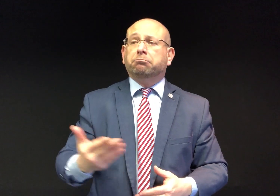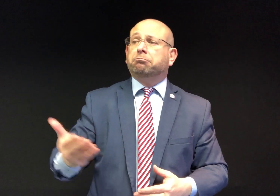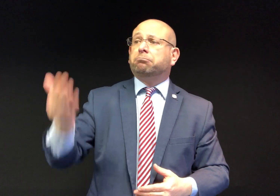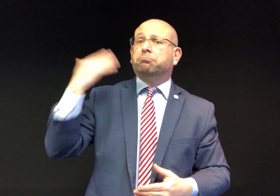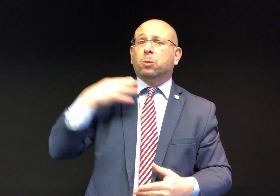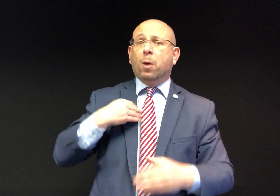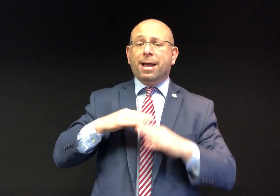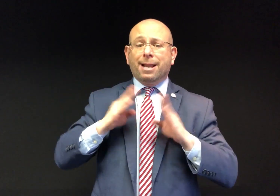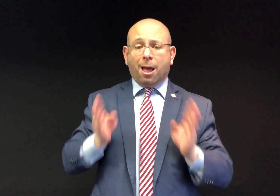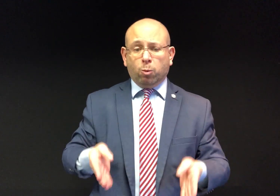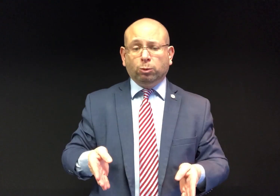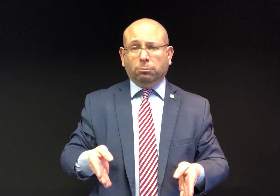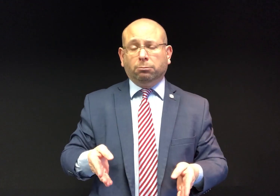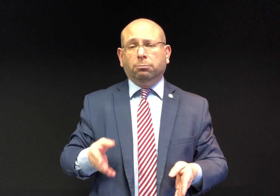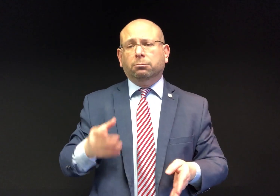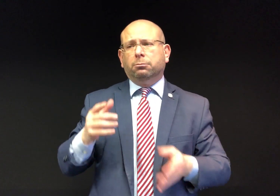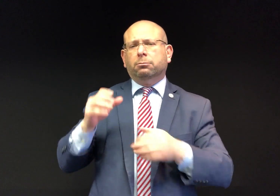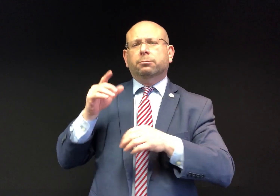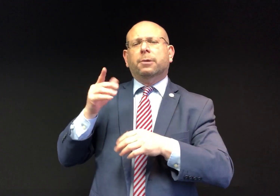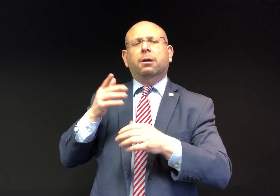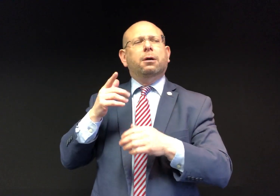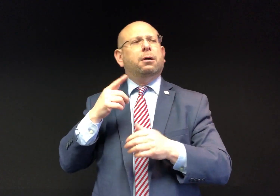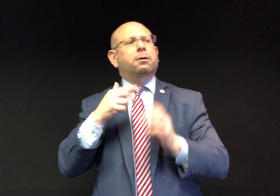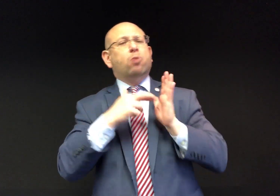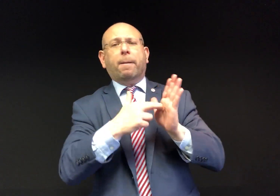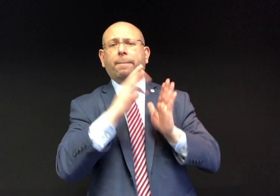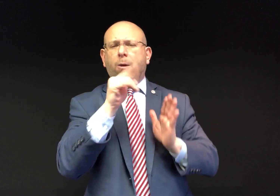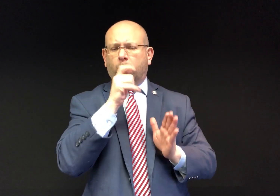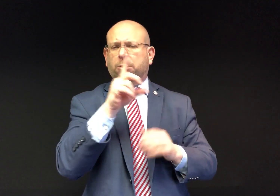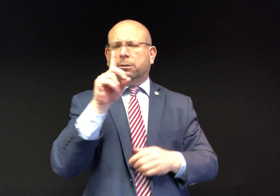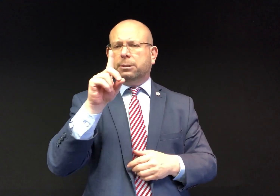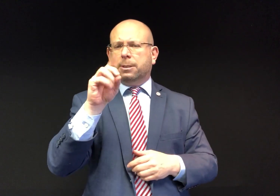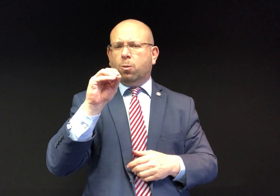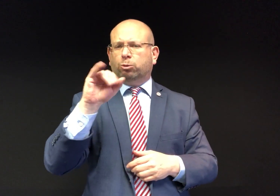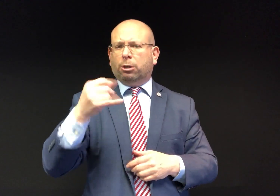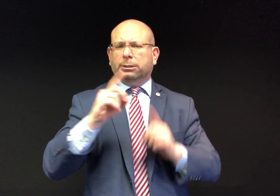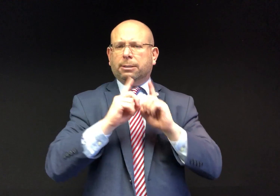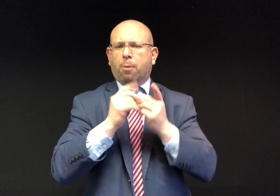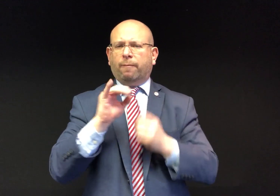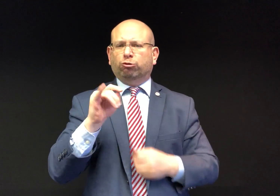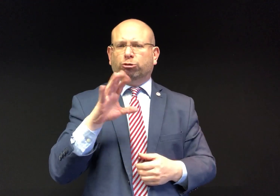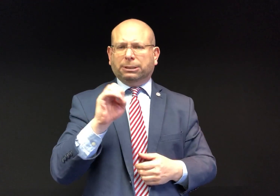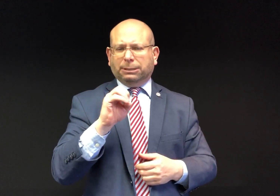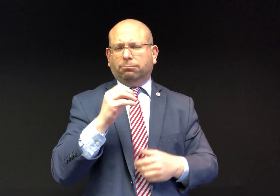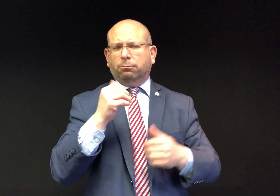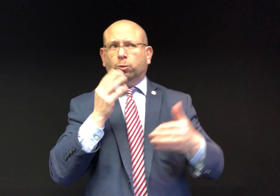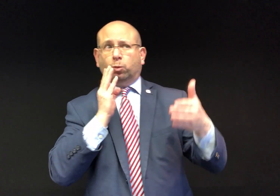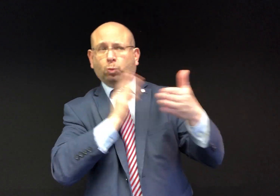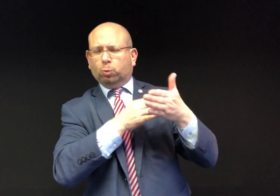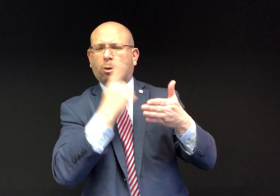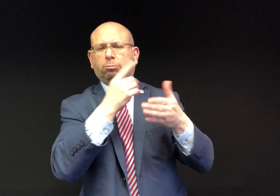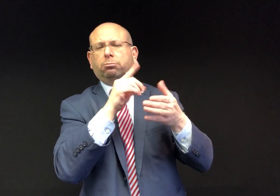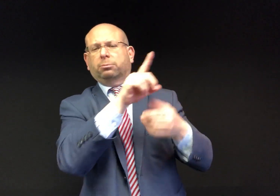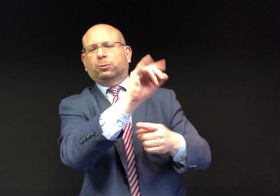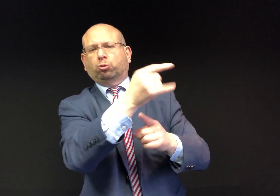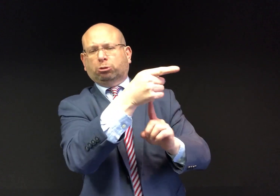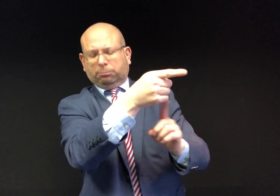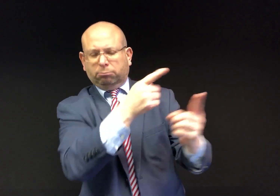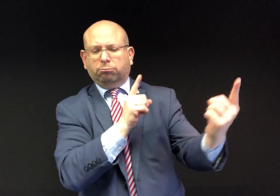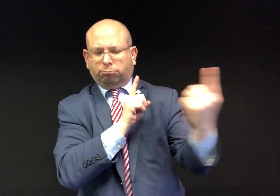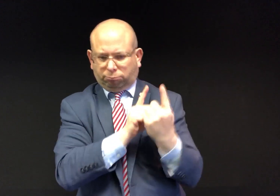The previous White House Administration, through their attorneys at the Department of Justice (DOJ),